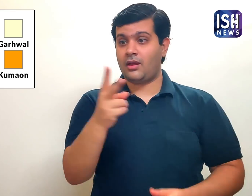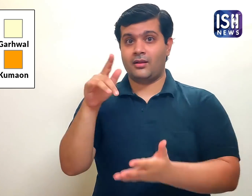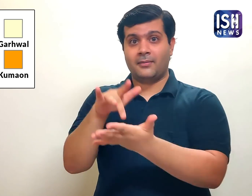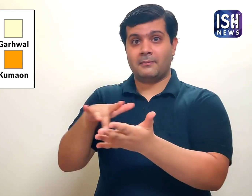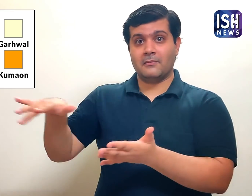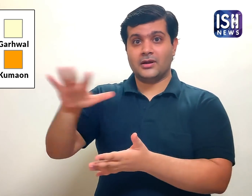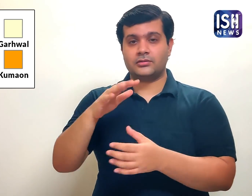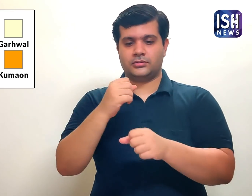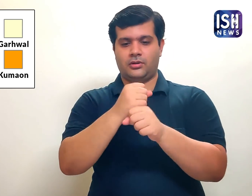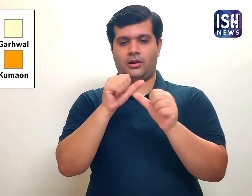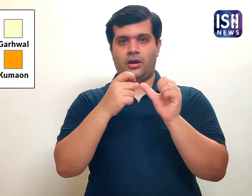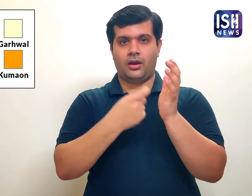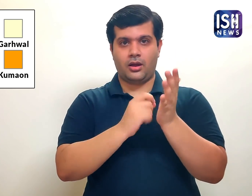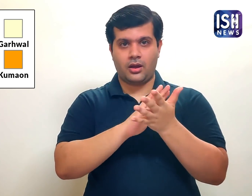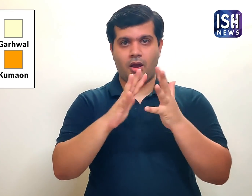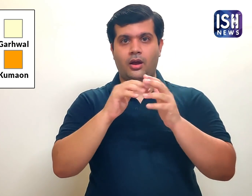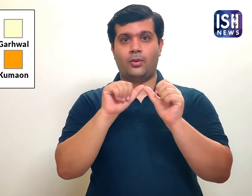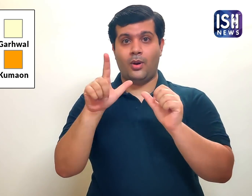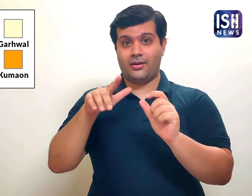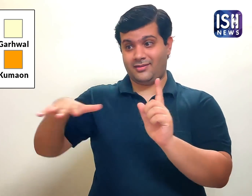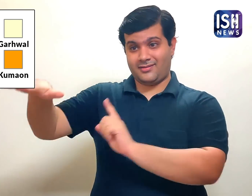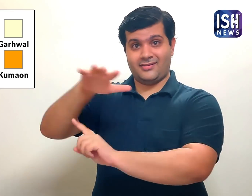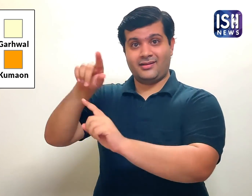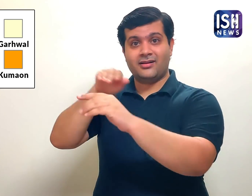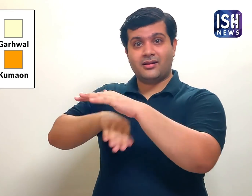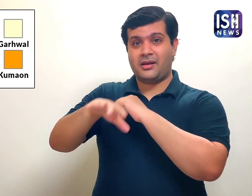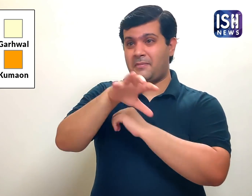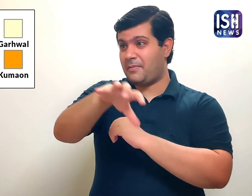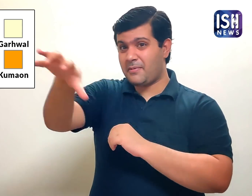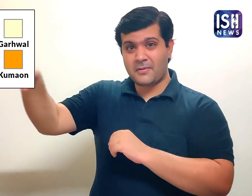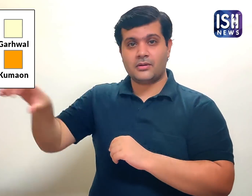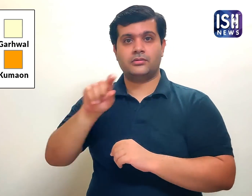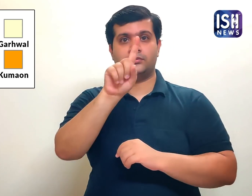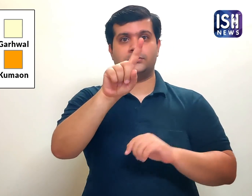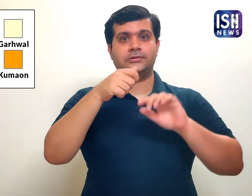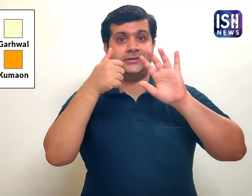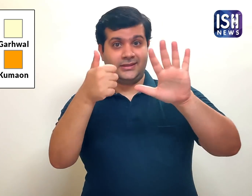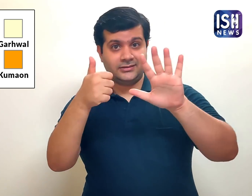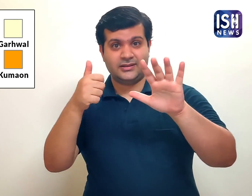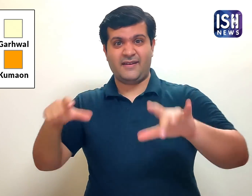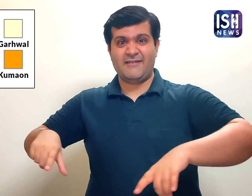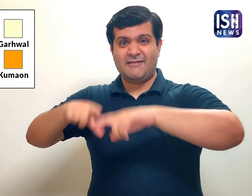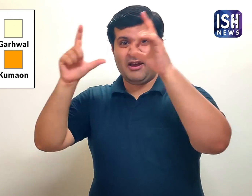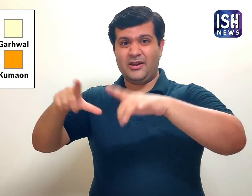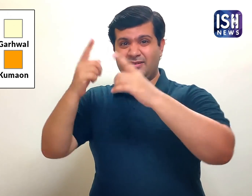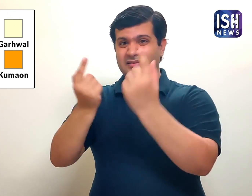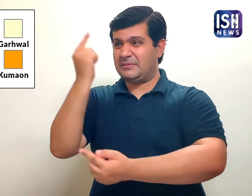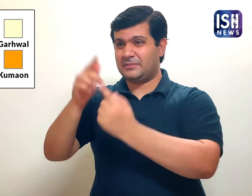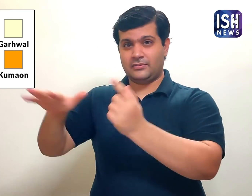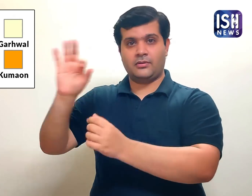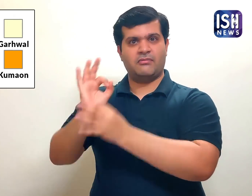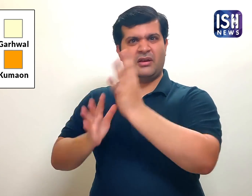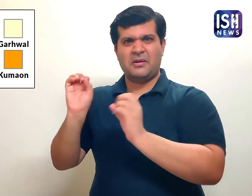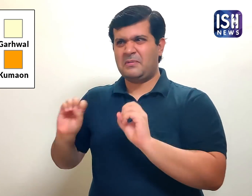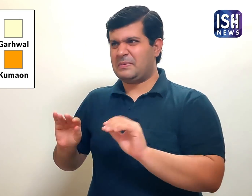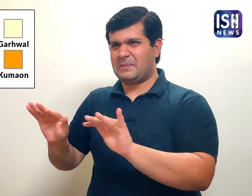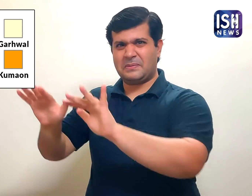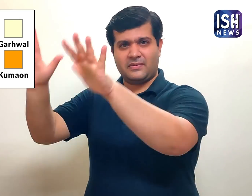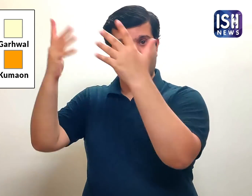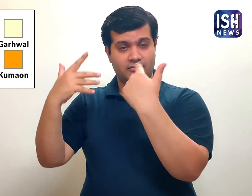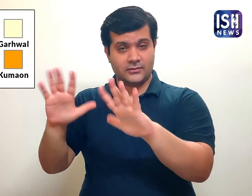and in the Garhwal region there are 16 incidents of forest fires.